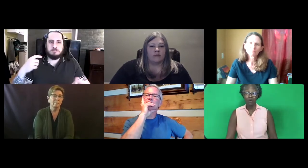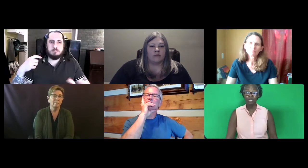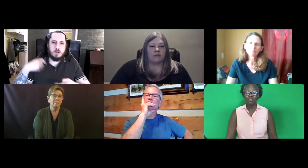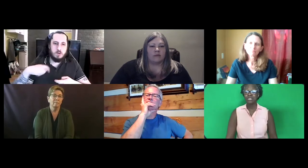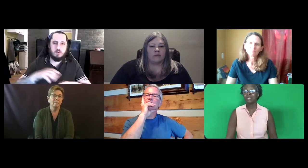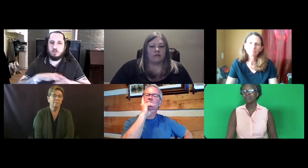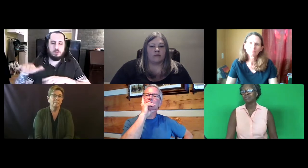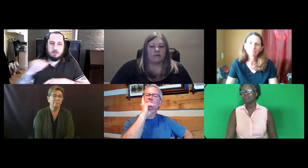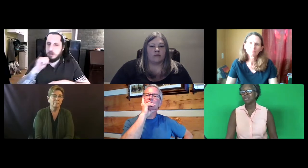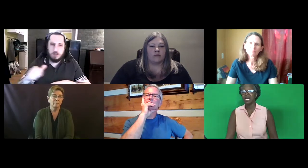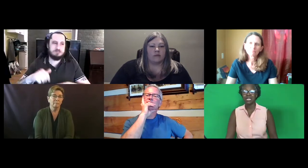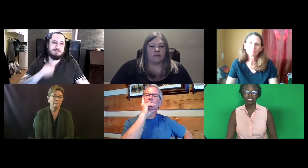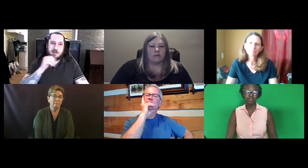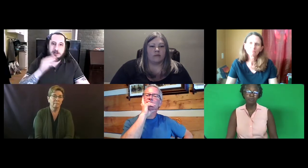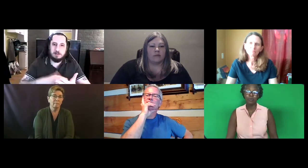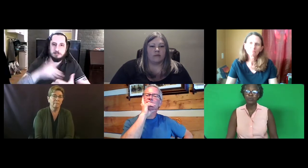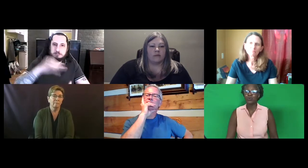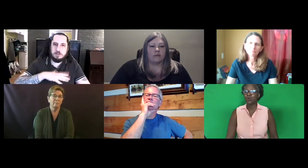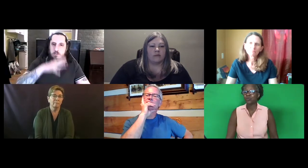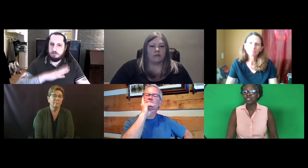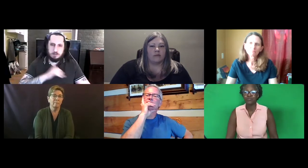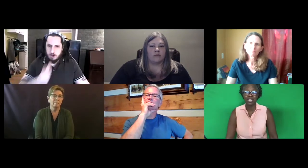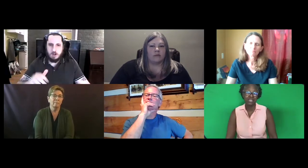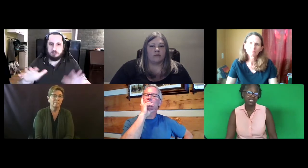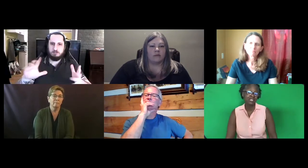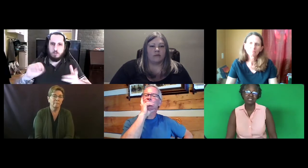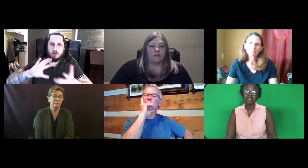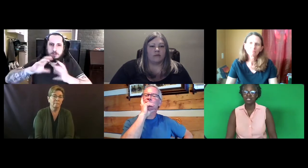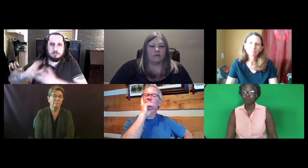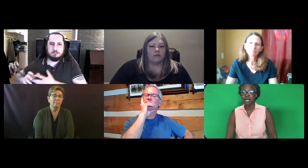which means that they're not against people who are from a different ethnicity such as